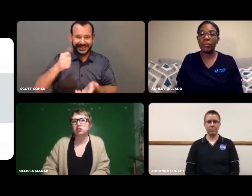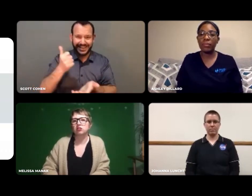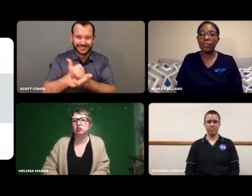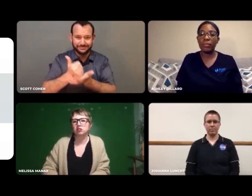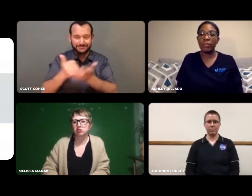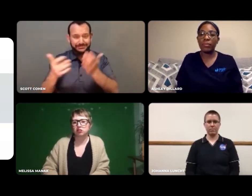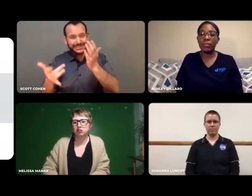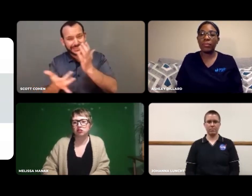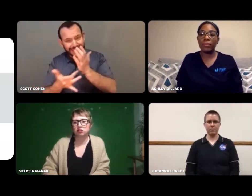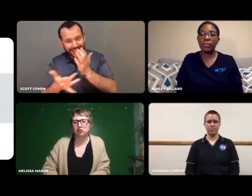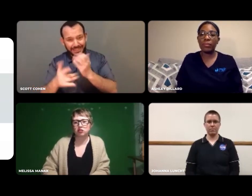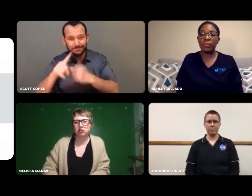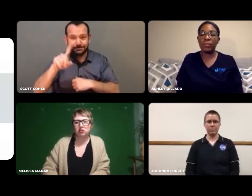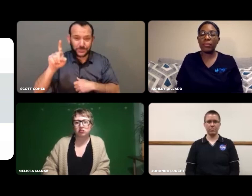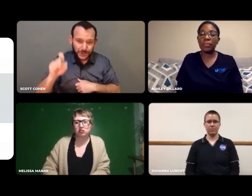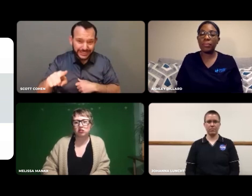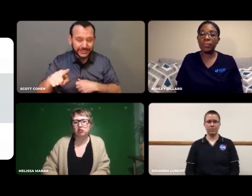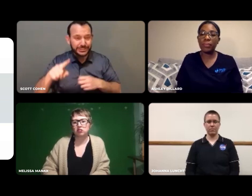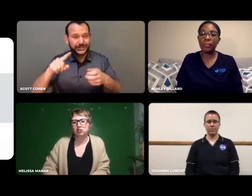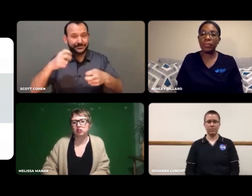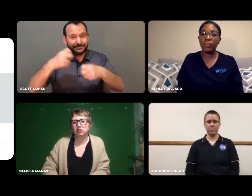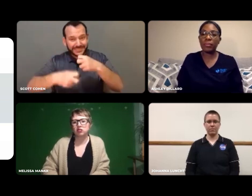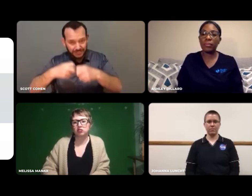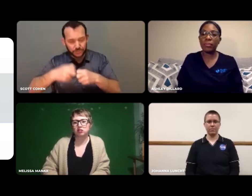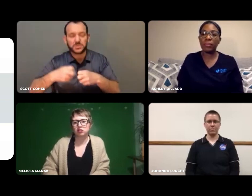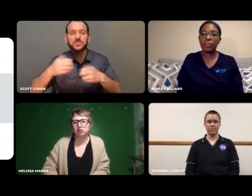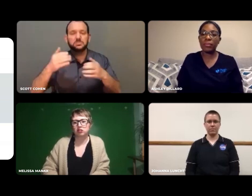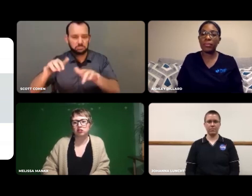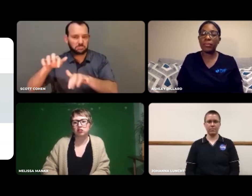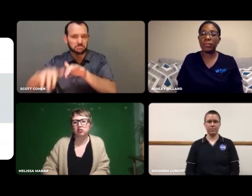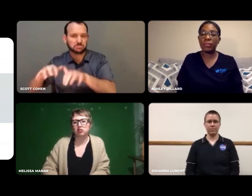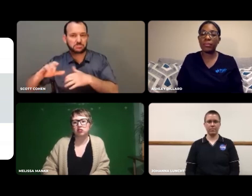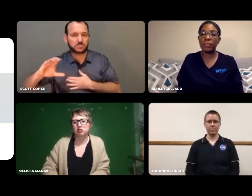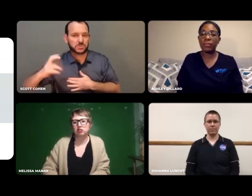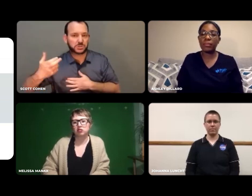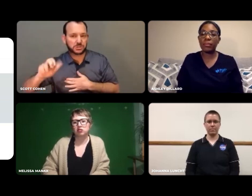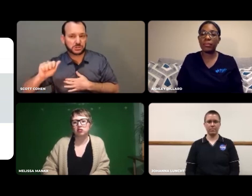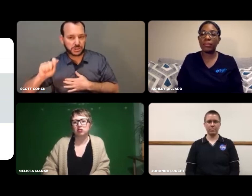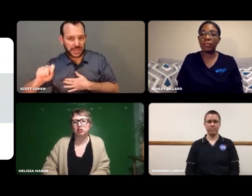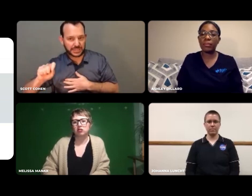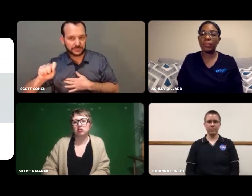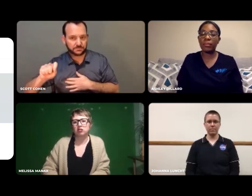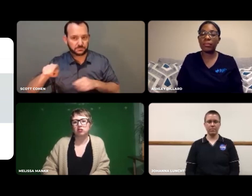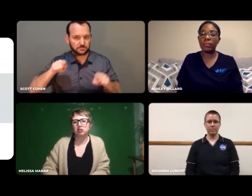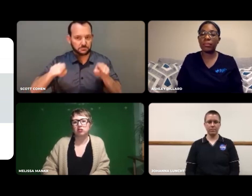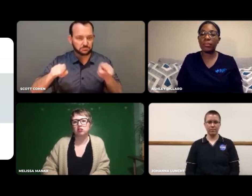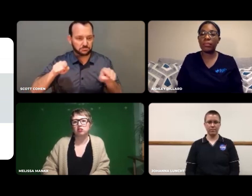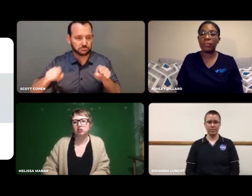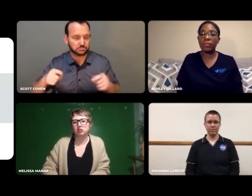If you need help with technical issues, please use our chat box.